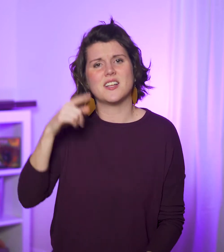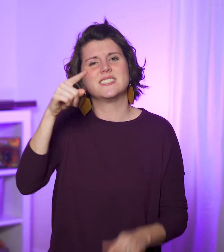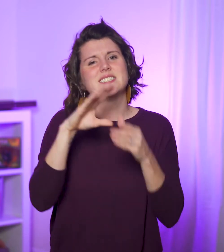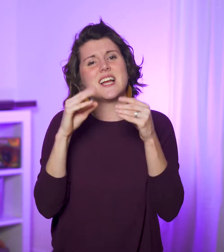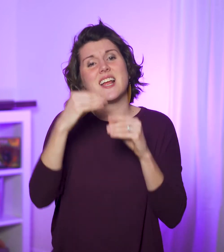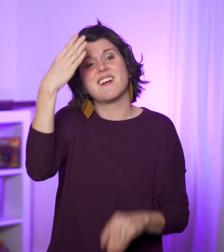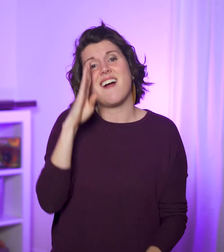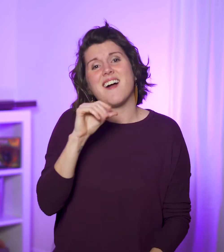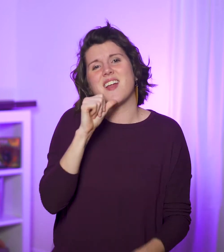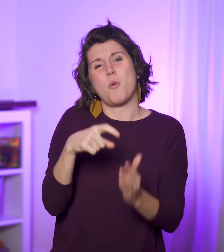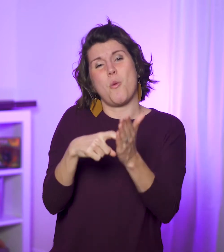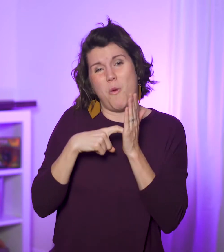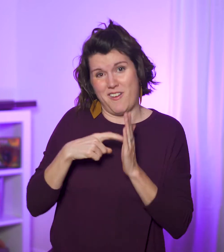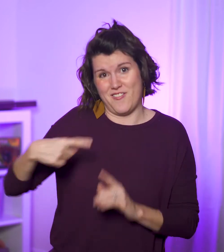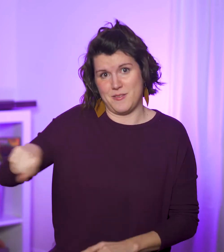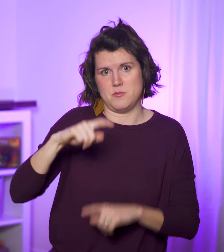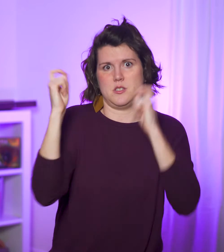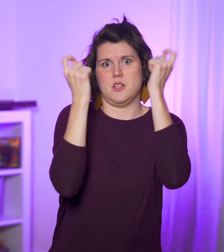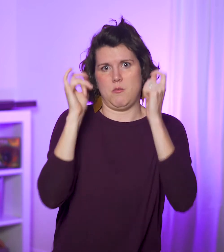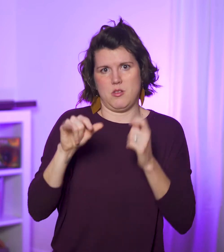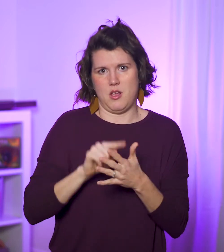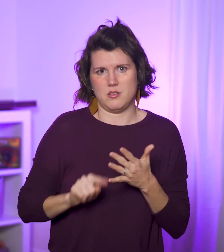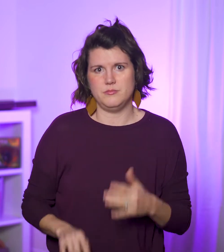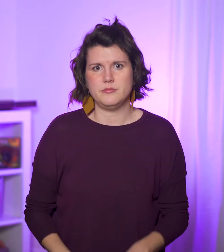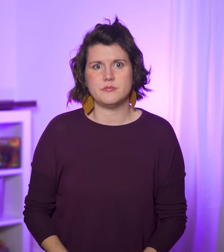he’s saying God doesn’t require it of them.